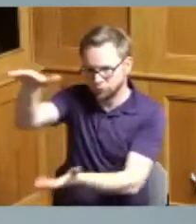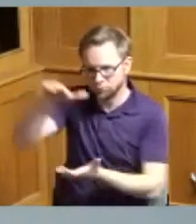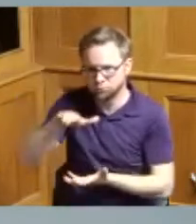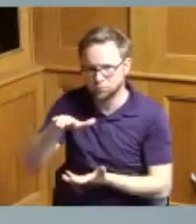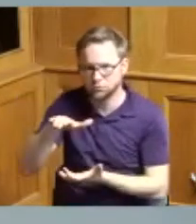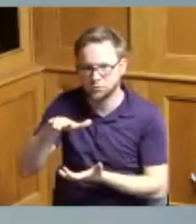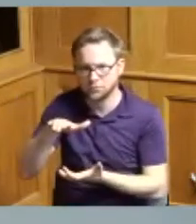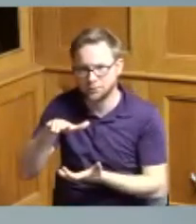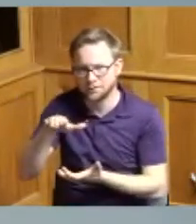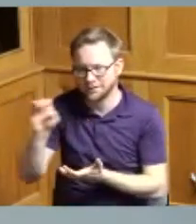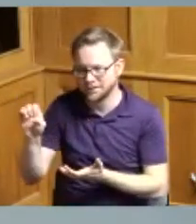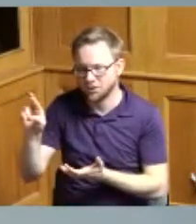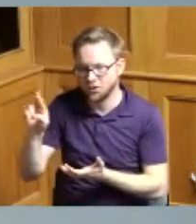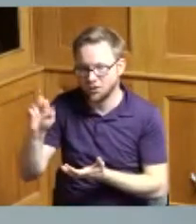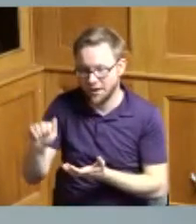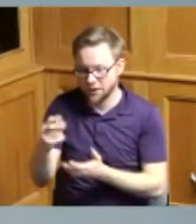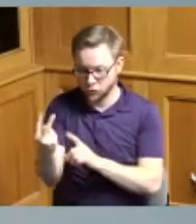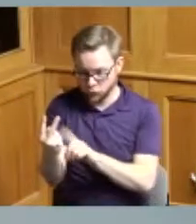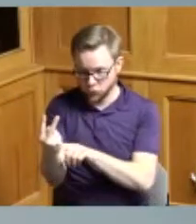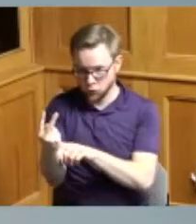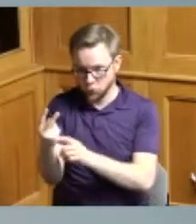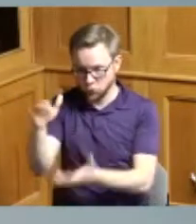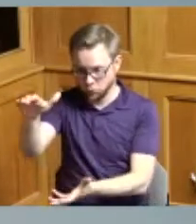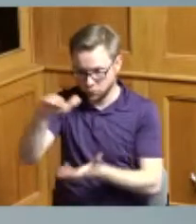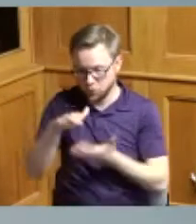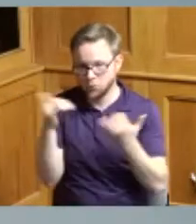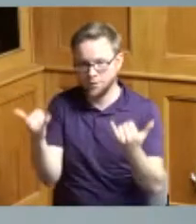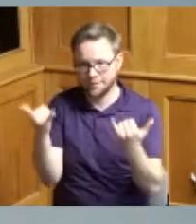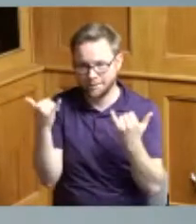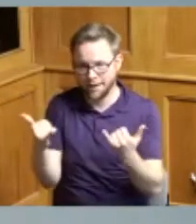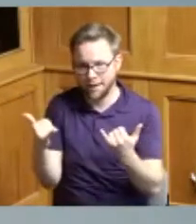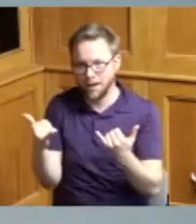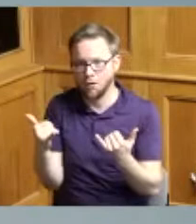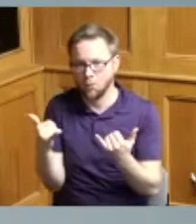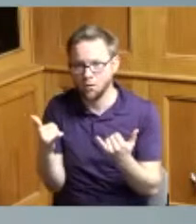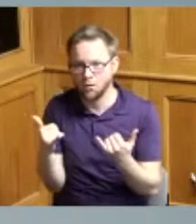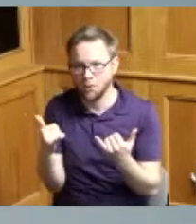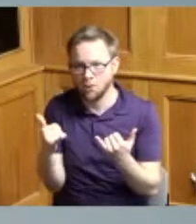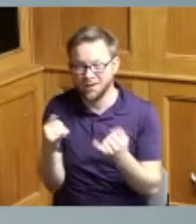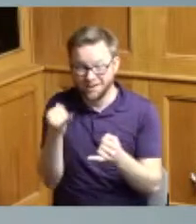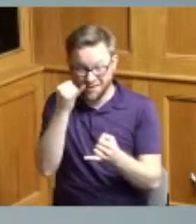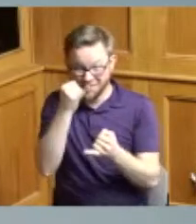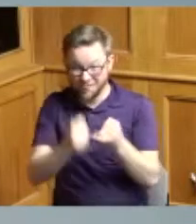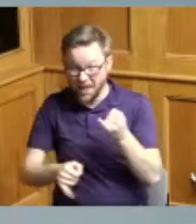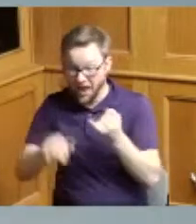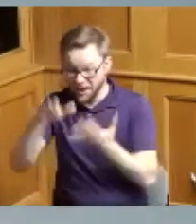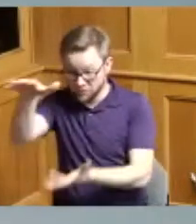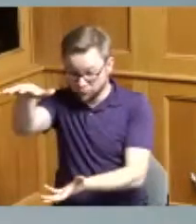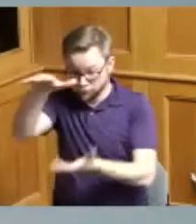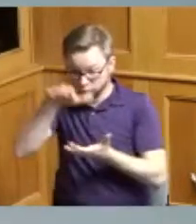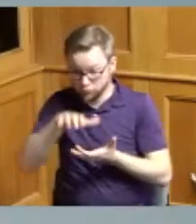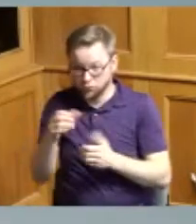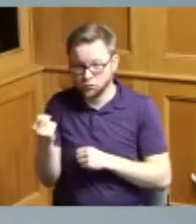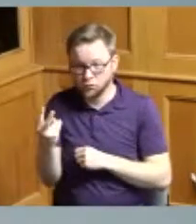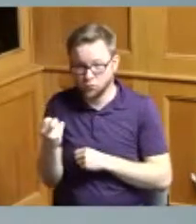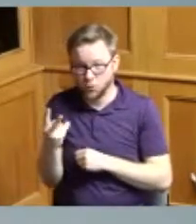under era ii we have now received another tranche in the last tranche of 12.5 million